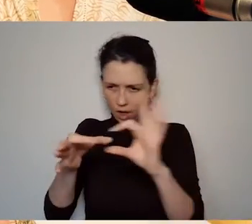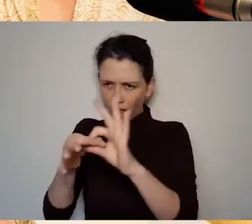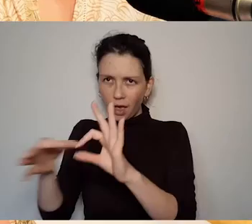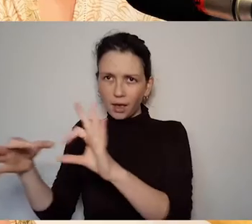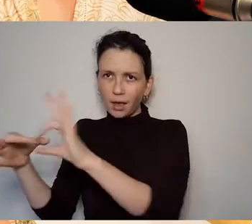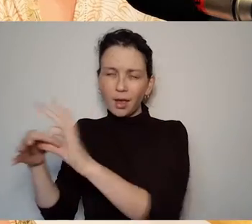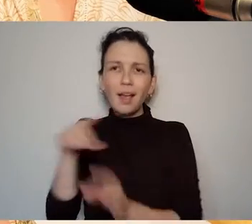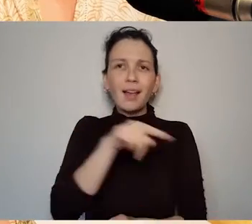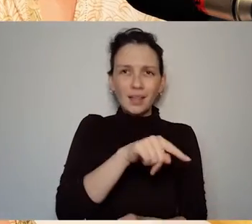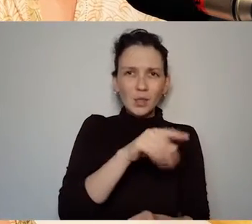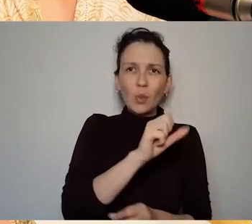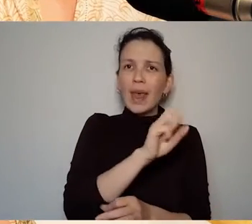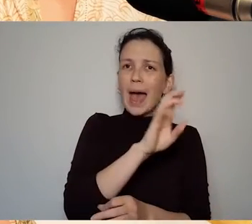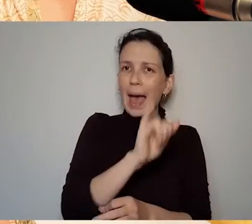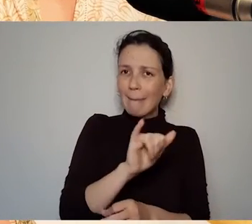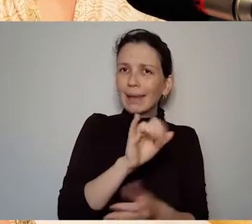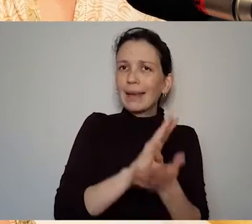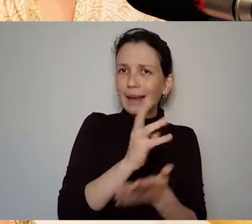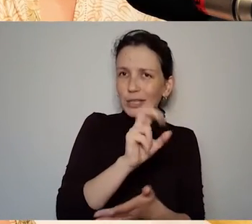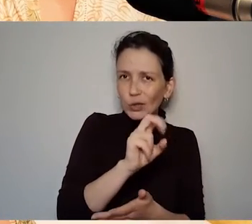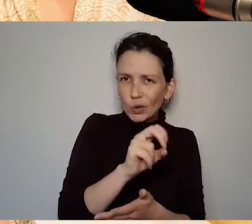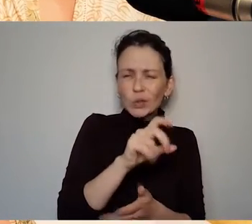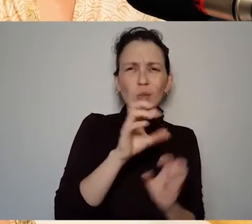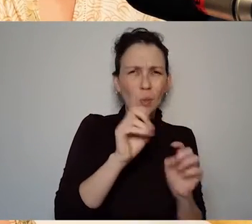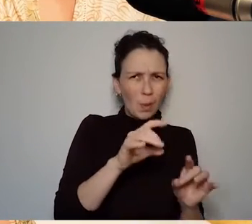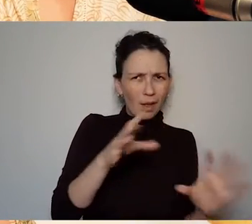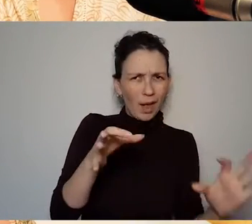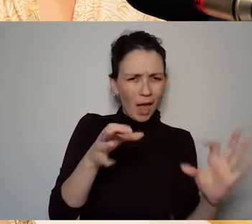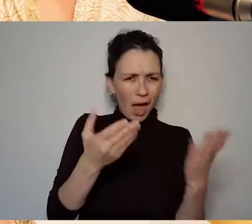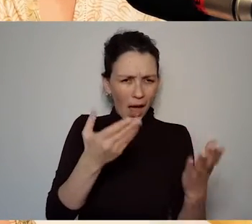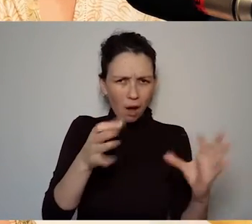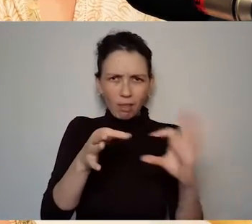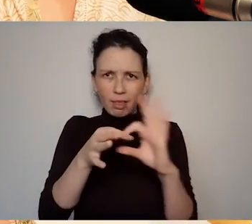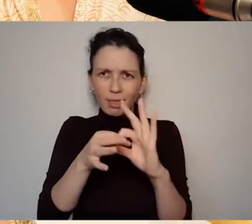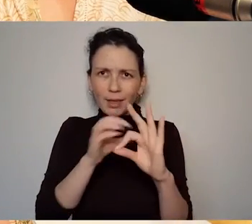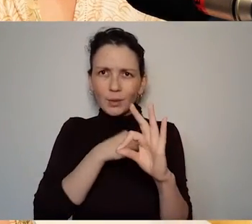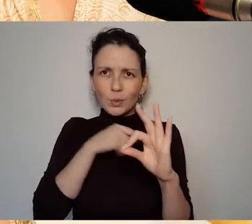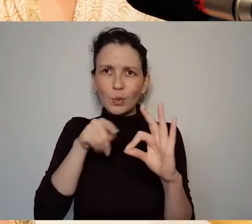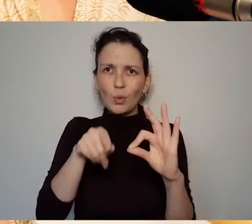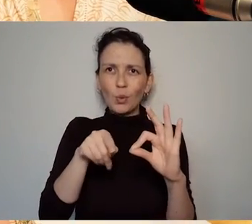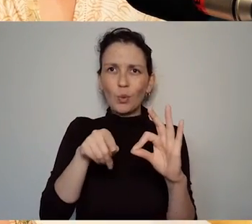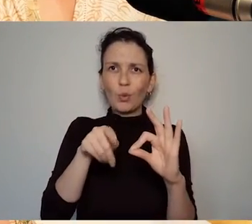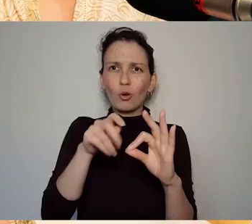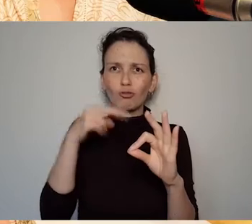the Peacock in the 40s and what happened in the little theatres in Dublin in the 50s so